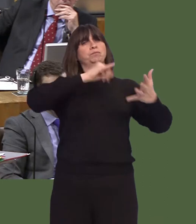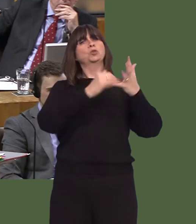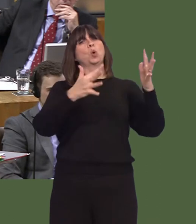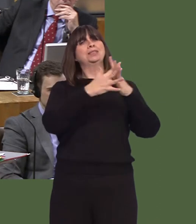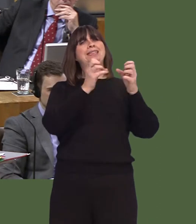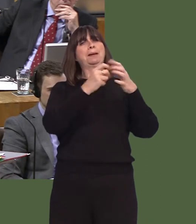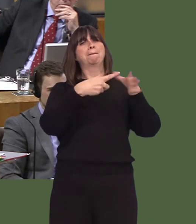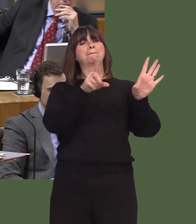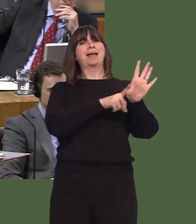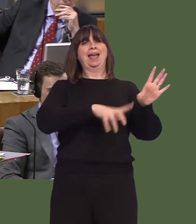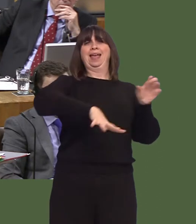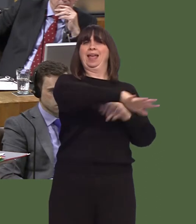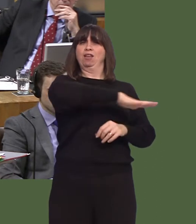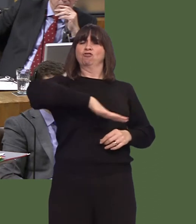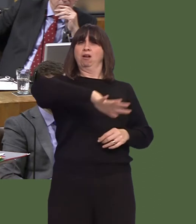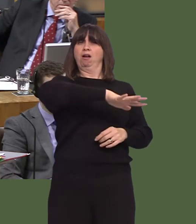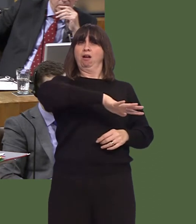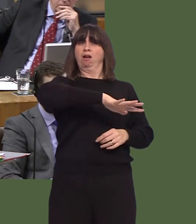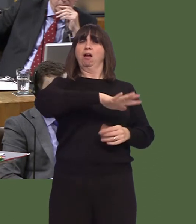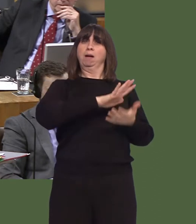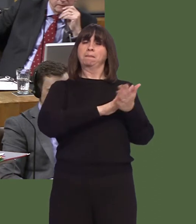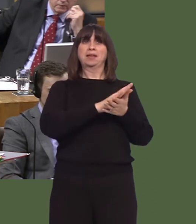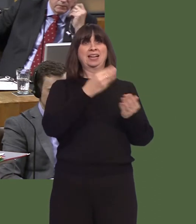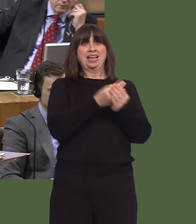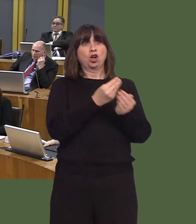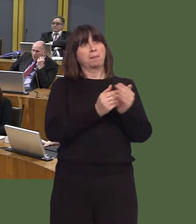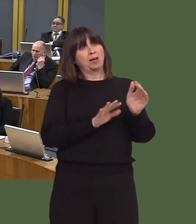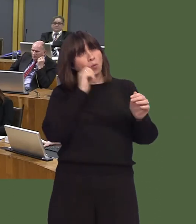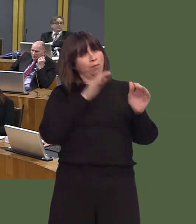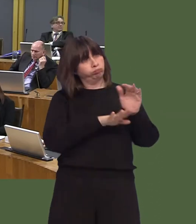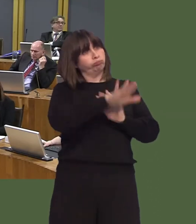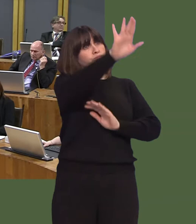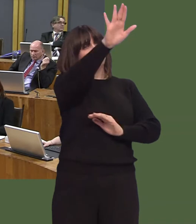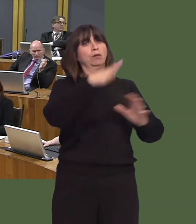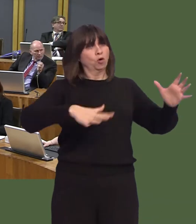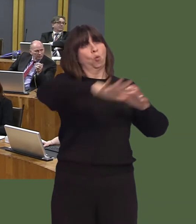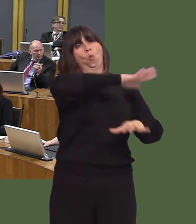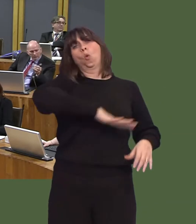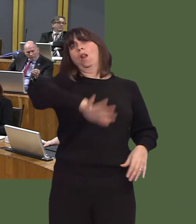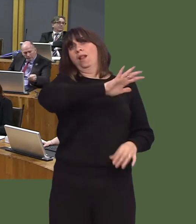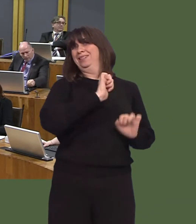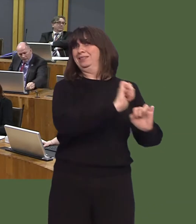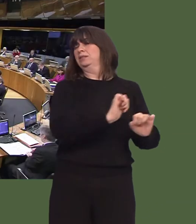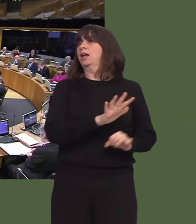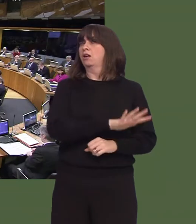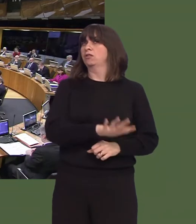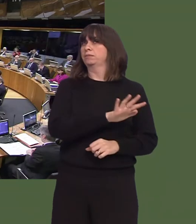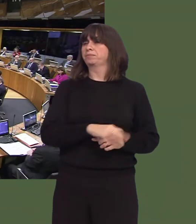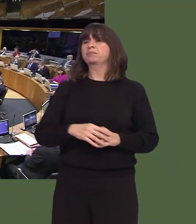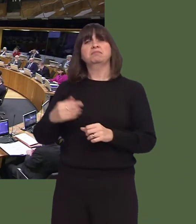economaidd yr ardal yn gyfan gwbl? Suzy Davies AM: Since I've been an Assembly Member, which is the best part of seven years